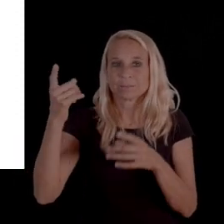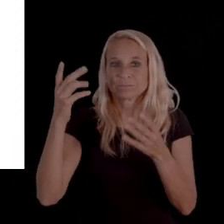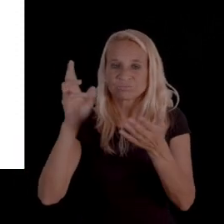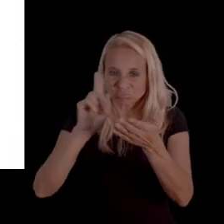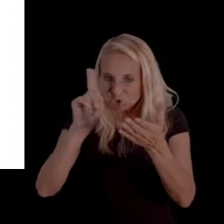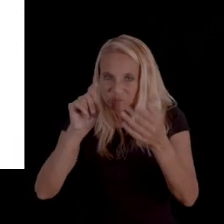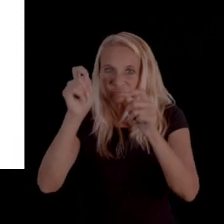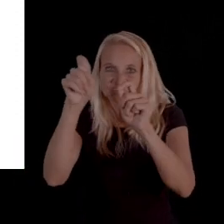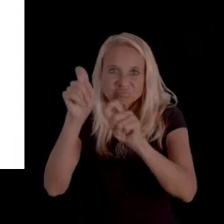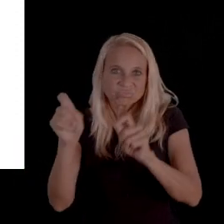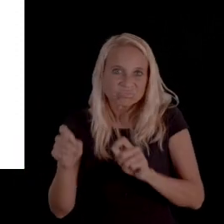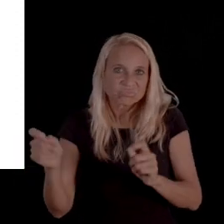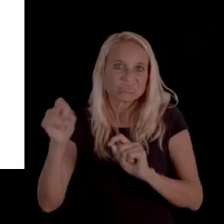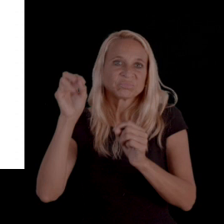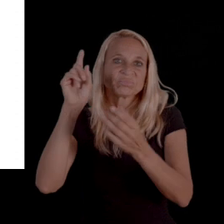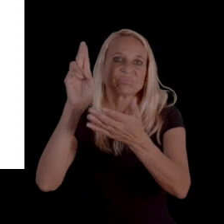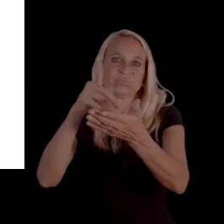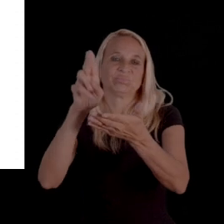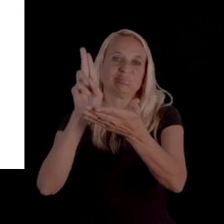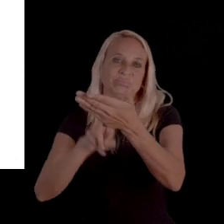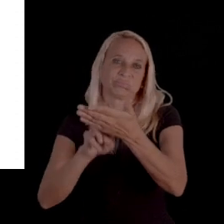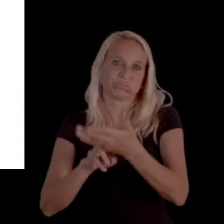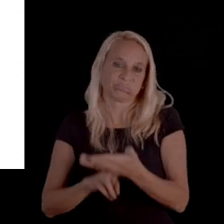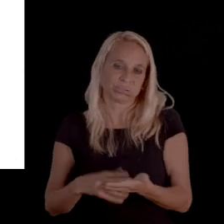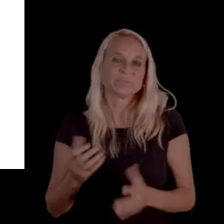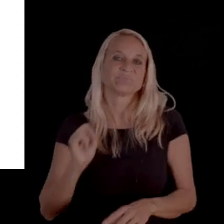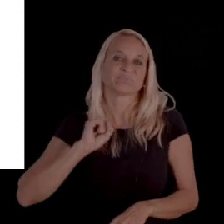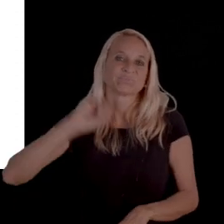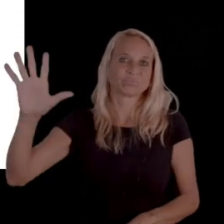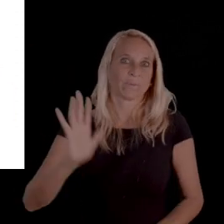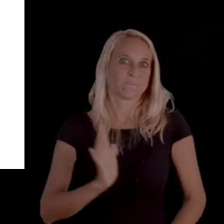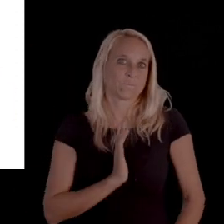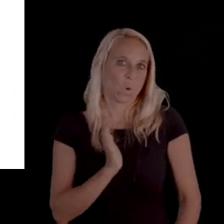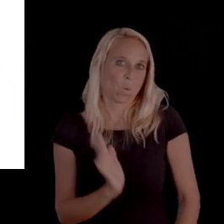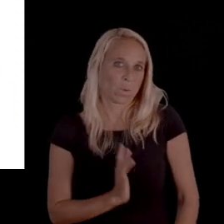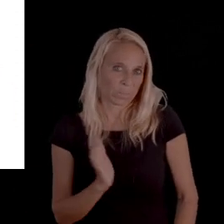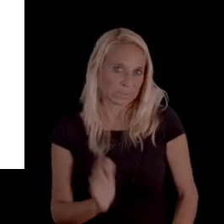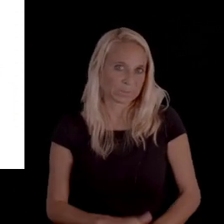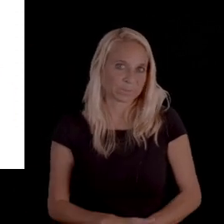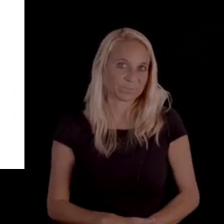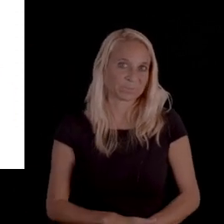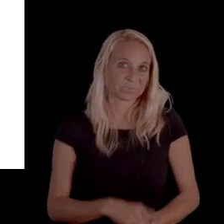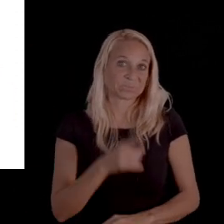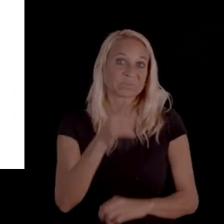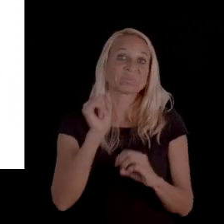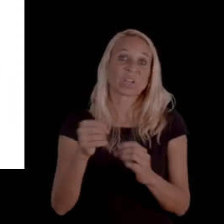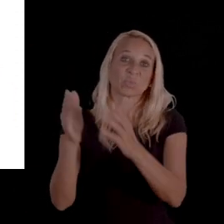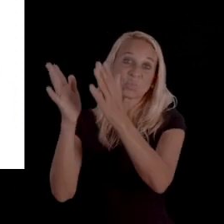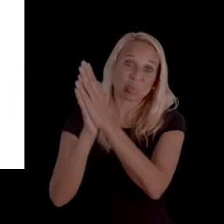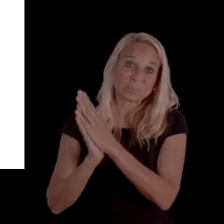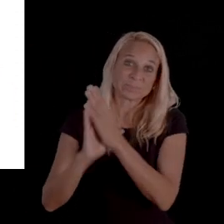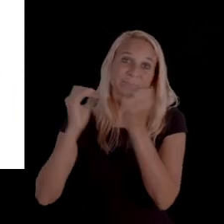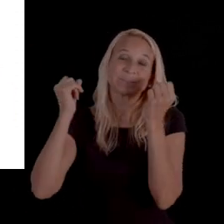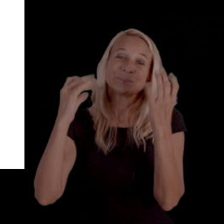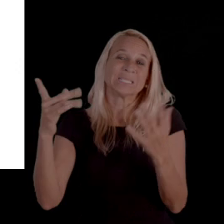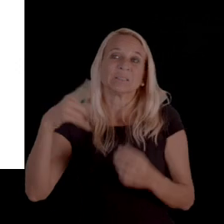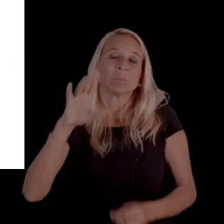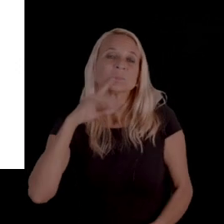as well where you can fill out the form and submit it formally. Now, you could request,